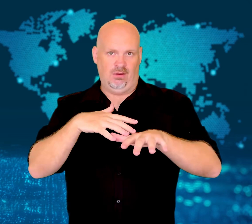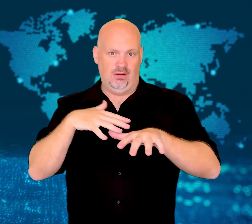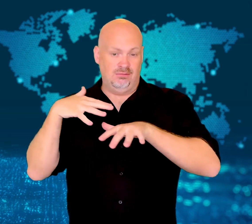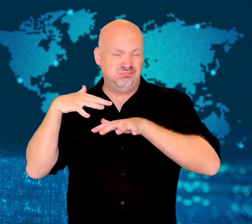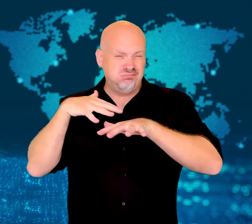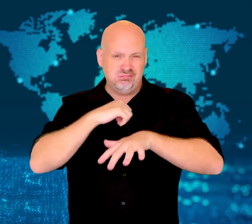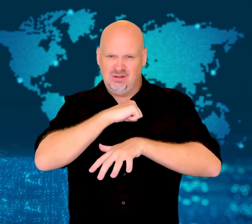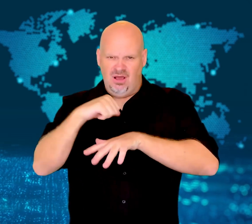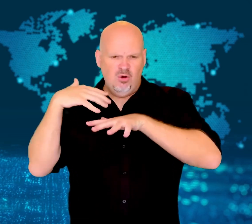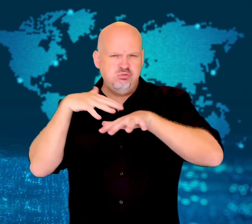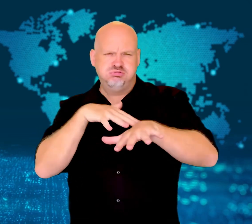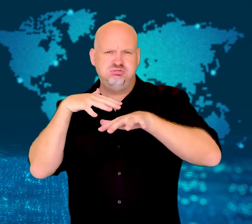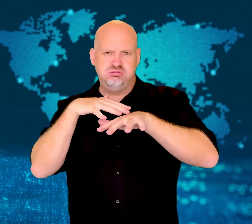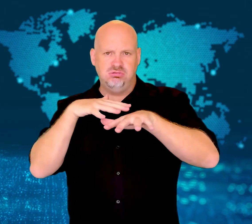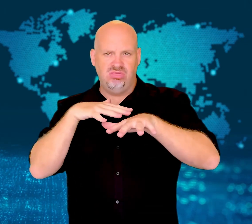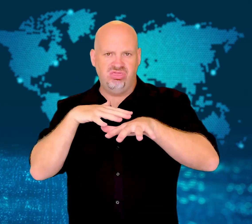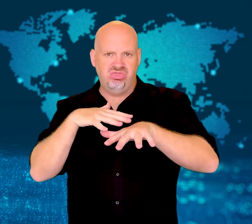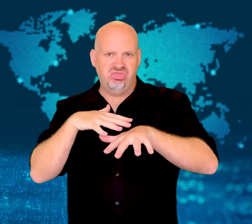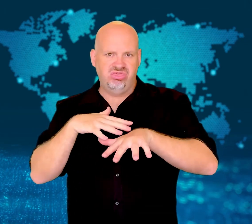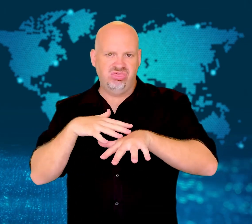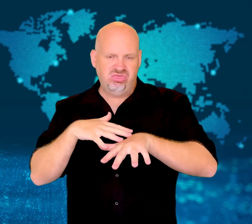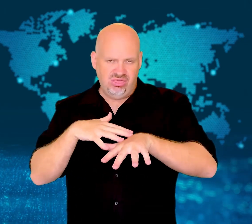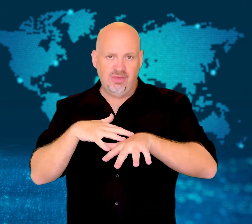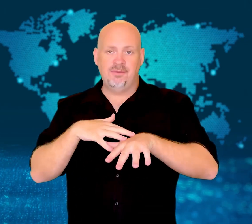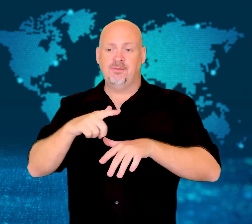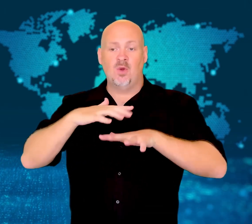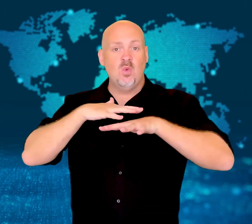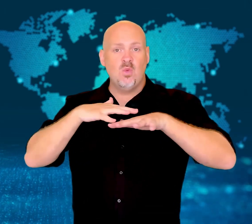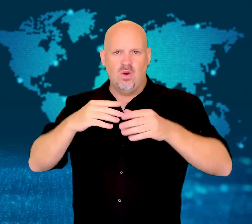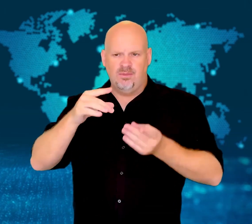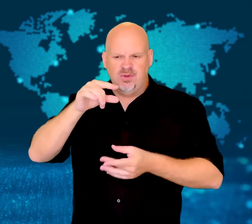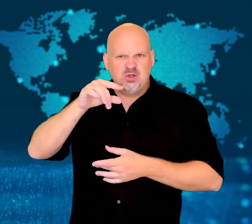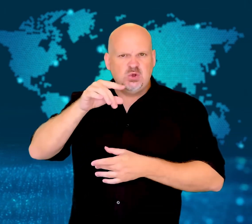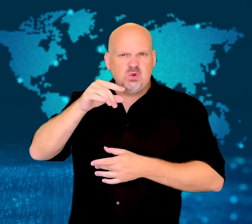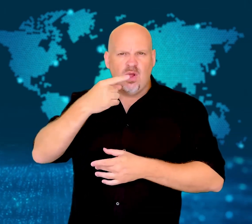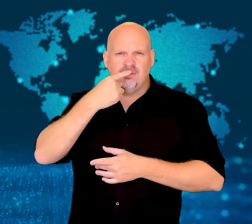It is a symbol of prosperity in that region.